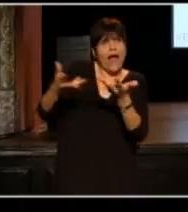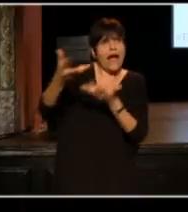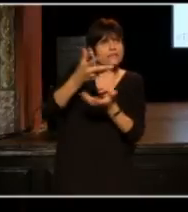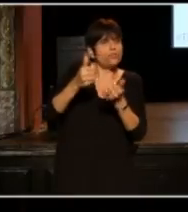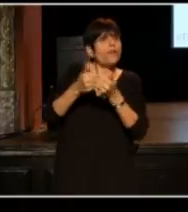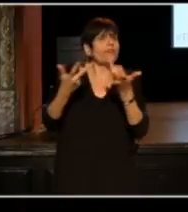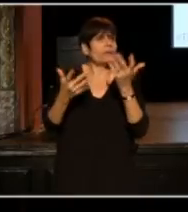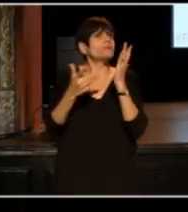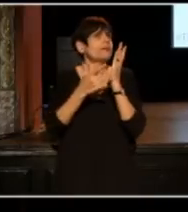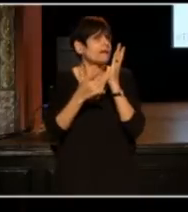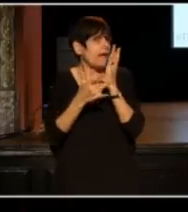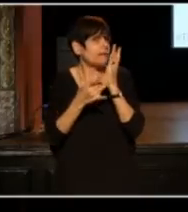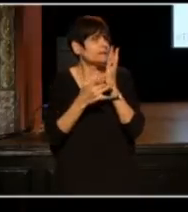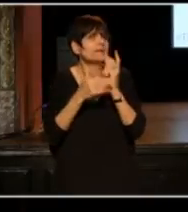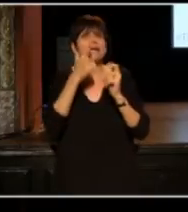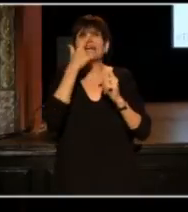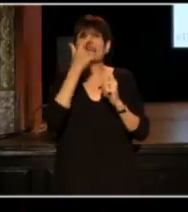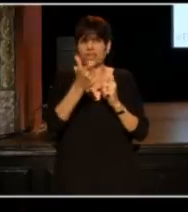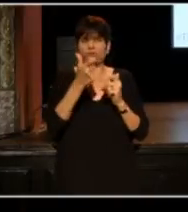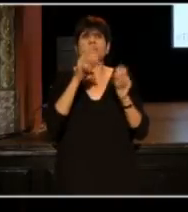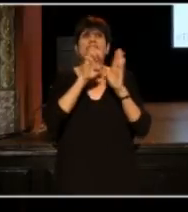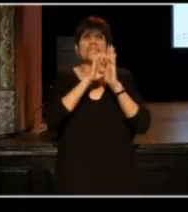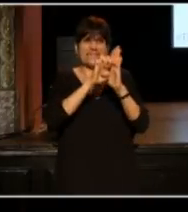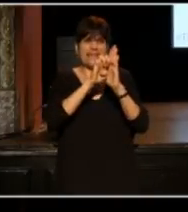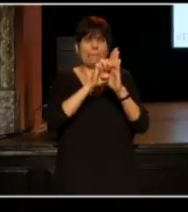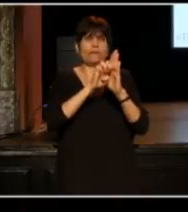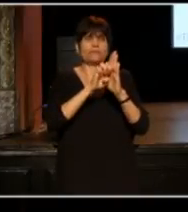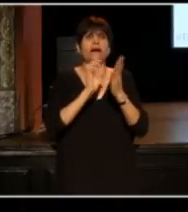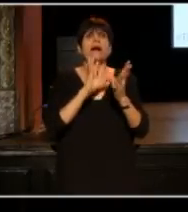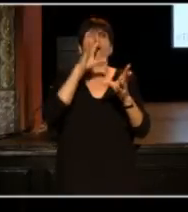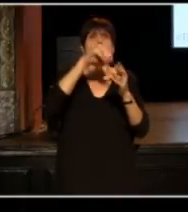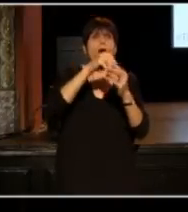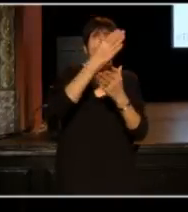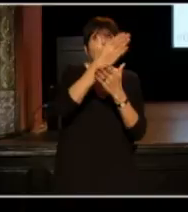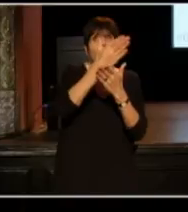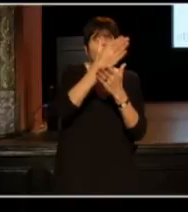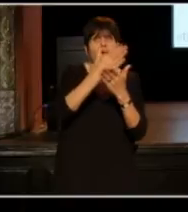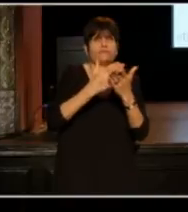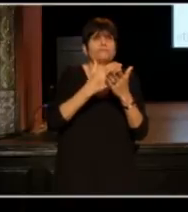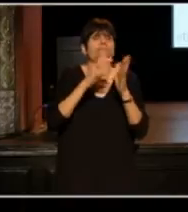And I've witnessed some very interesting examples that have been a part of a few myself.